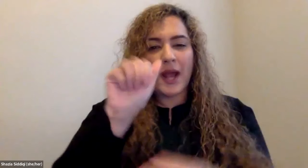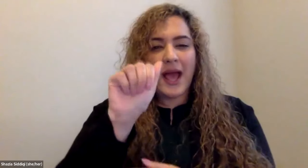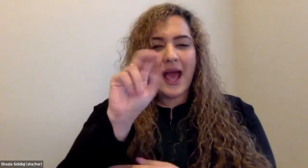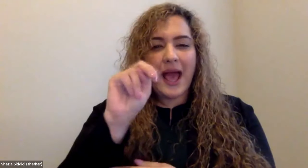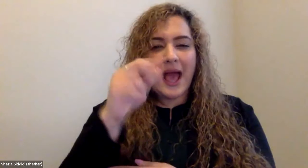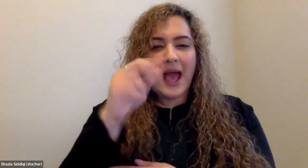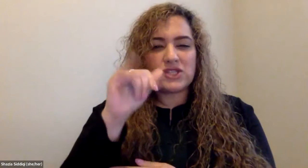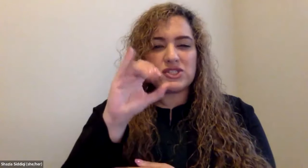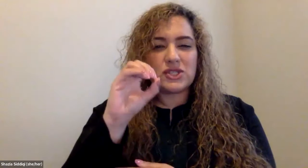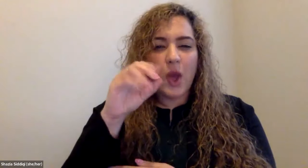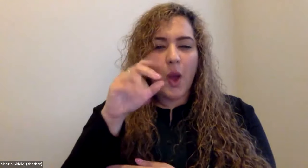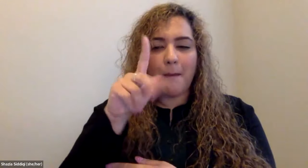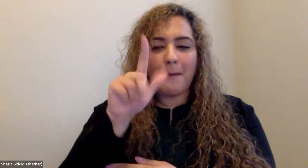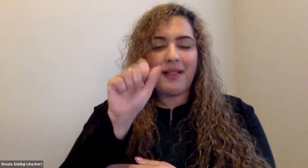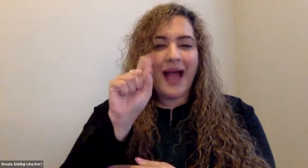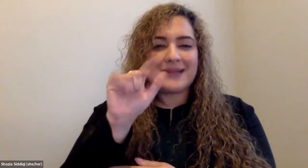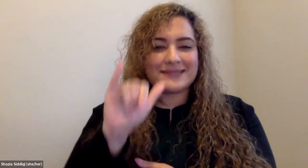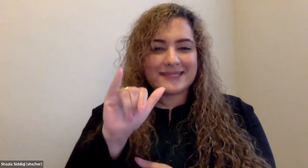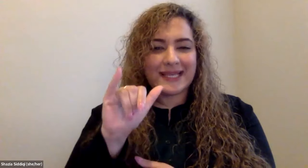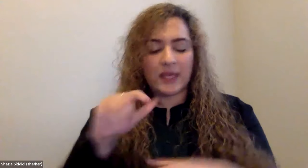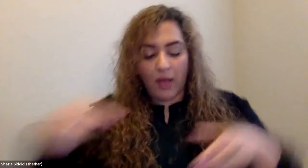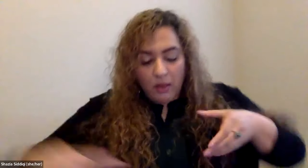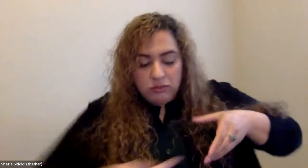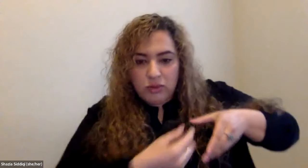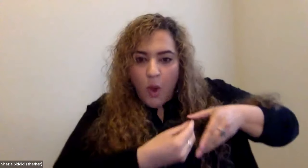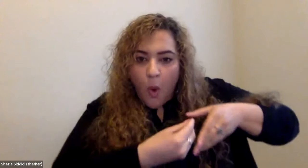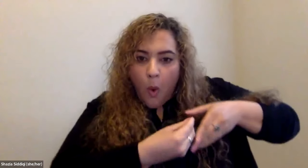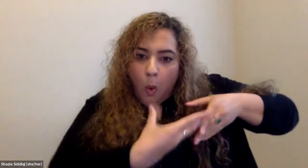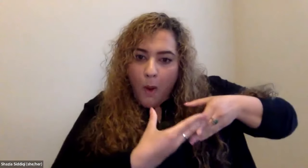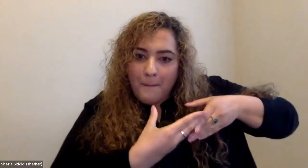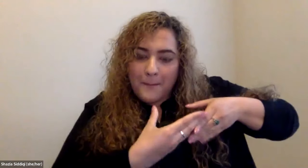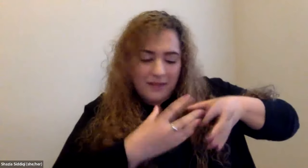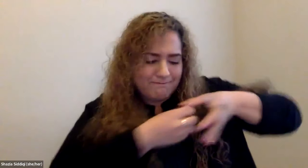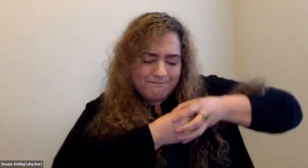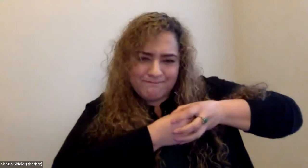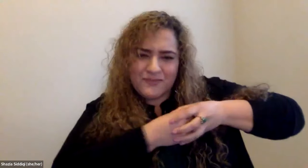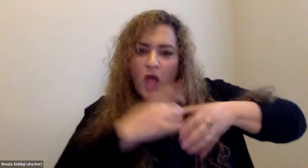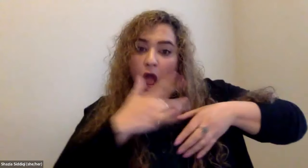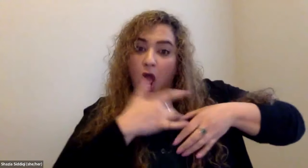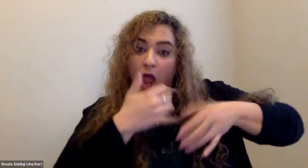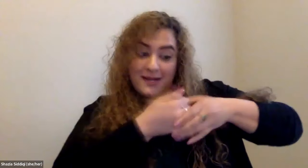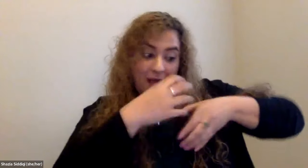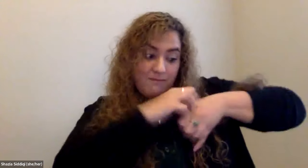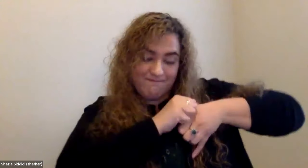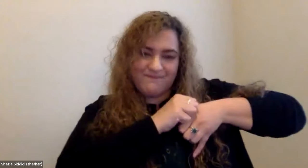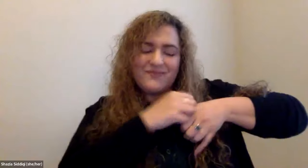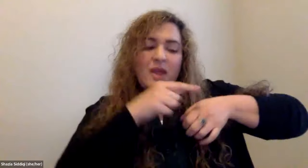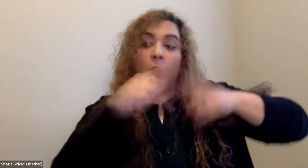Cristine Saunders: And he did have what's called a balloon angioplasty so they go in and they use a balloon to try and.